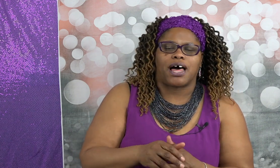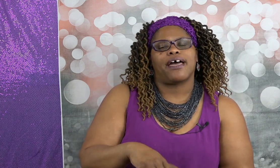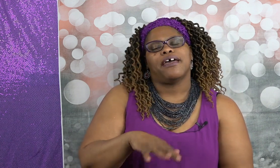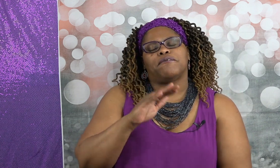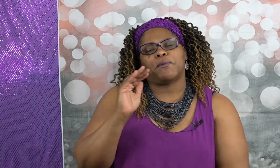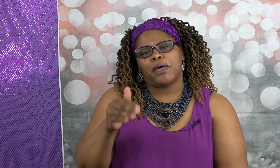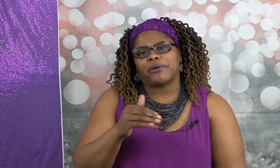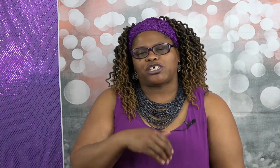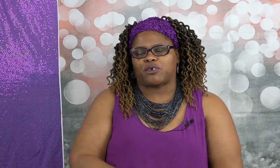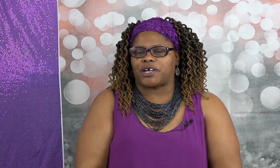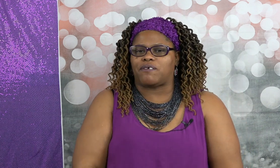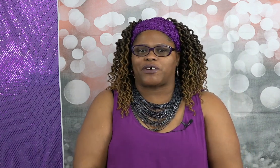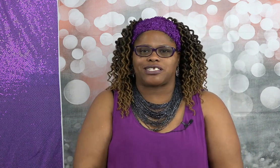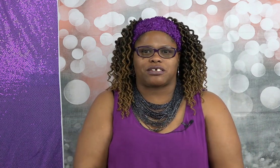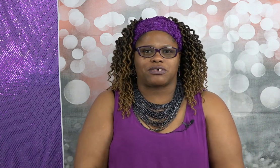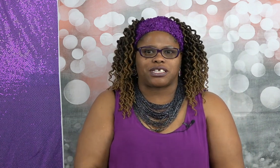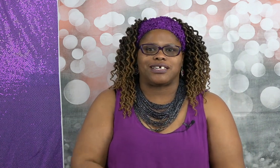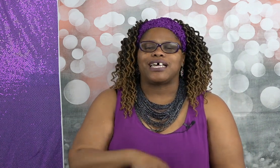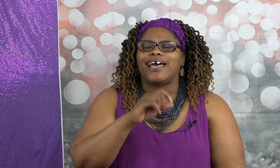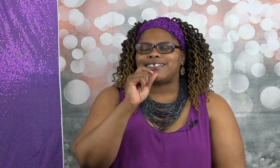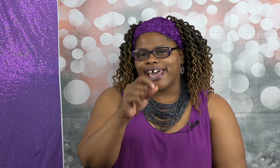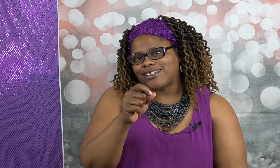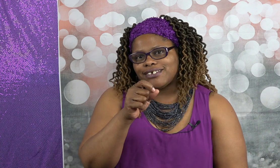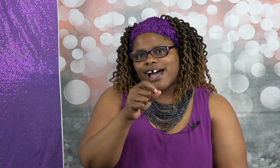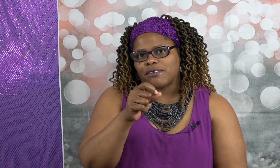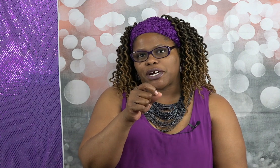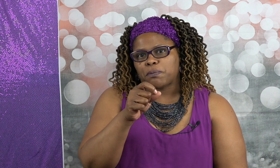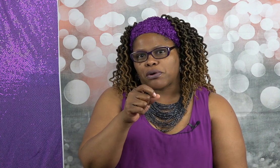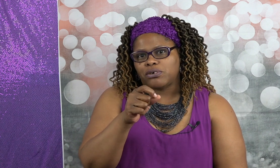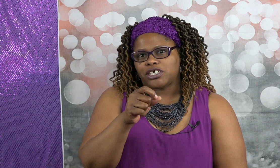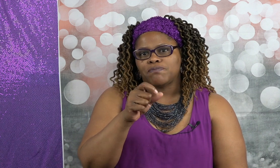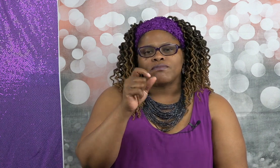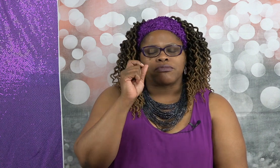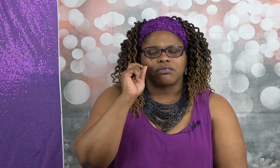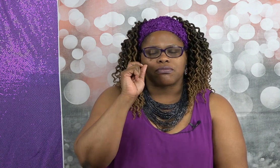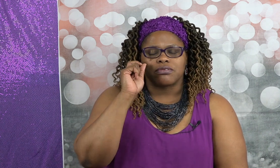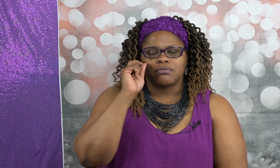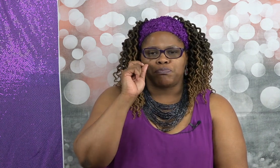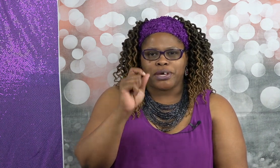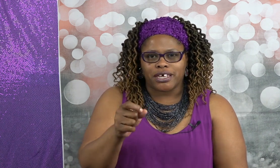remembers you're reinvesting those things take the lottery approach pick